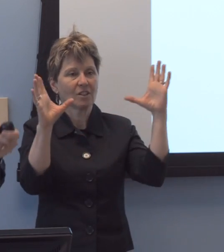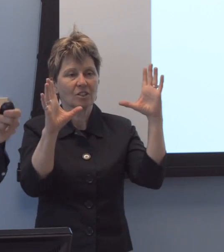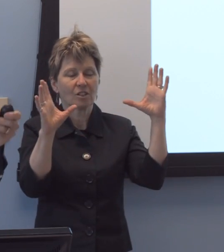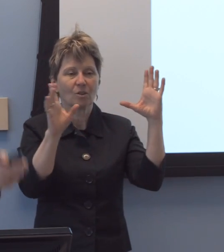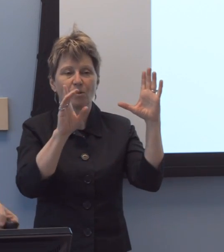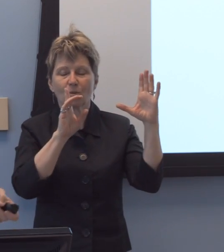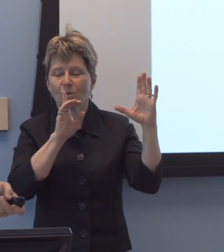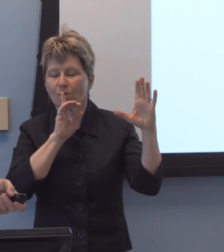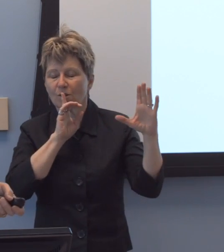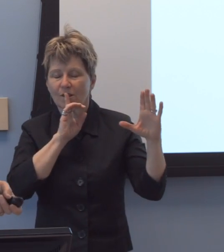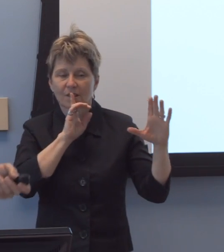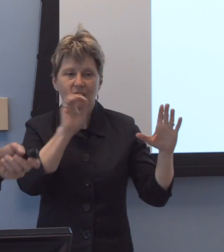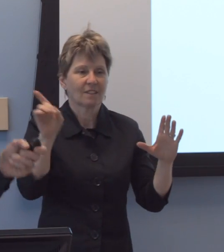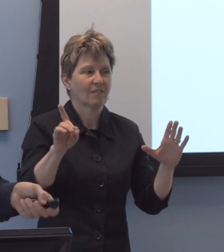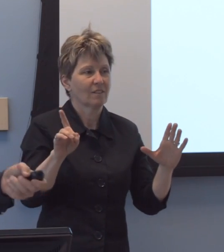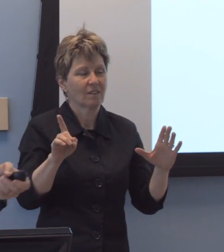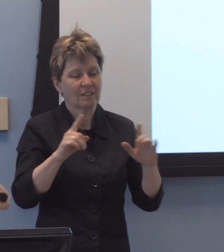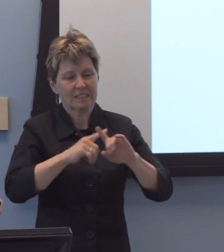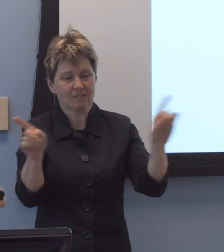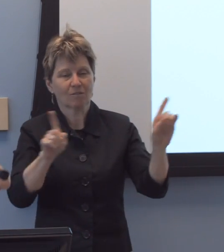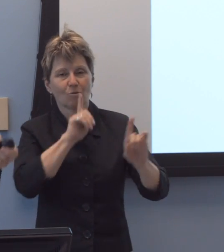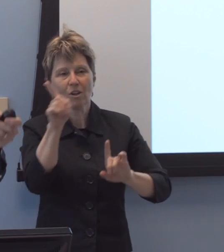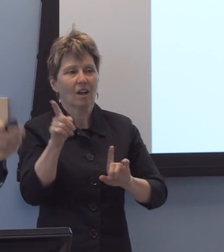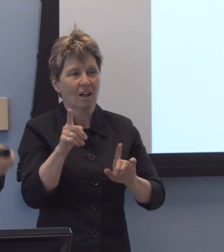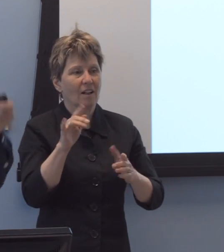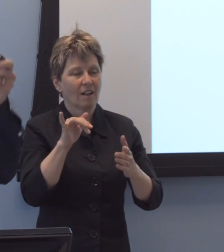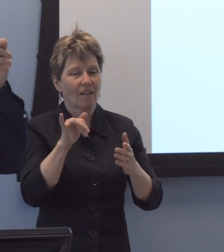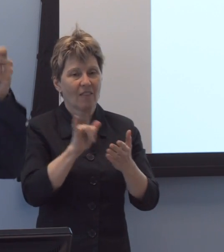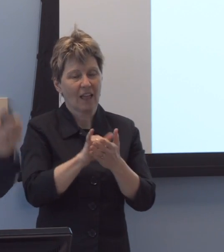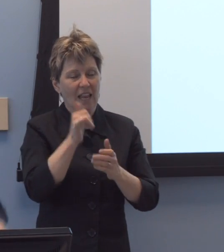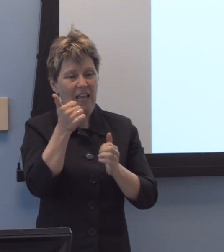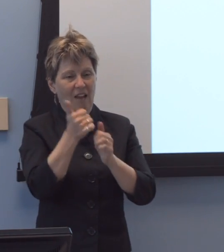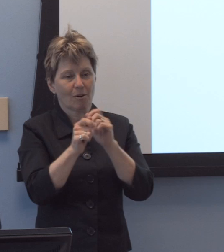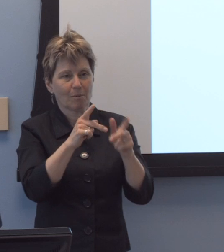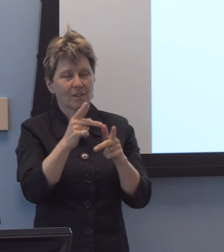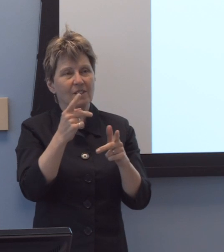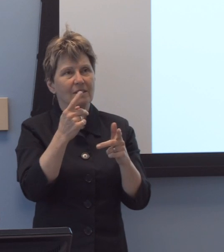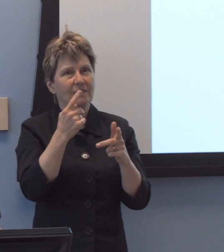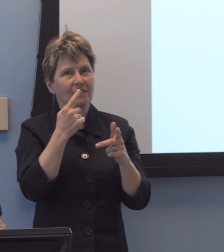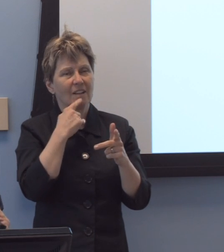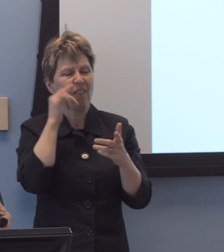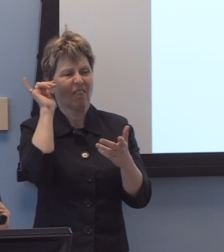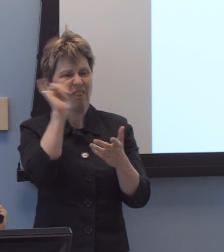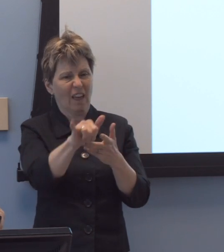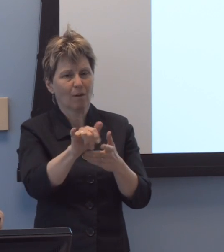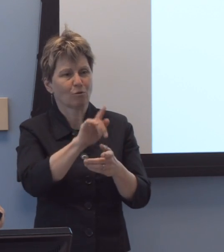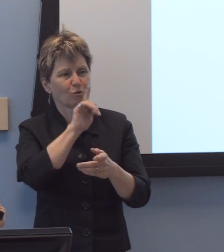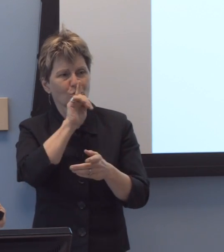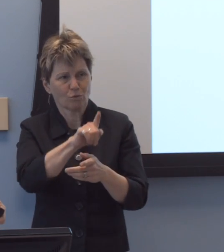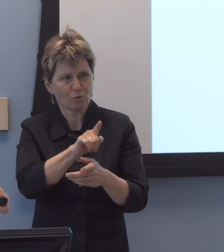and antithetical to that which everyone held to be absolutely true and unwavering fact.